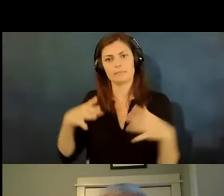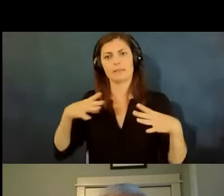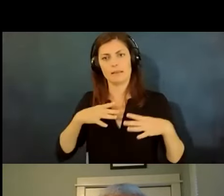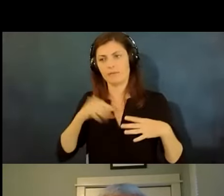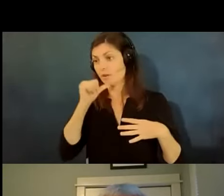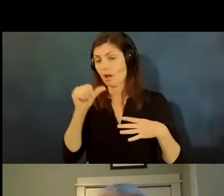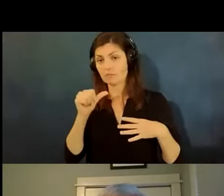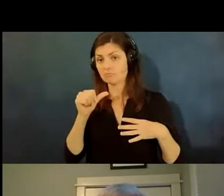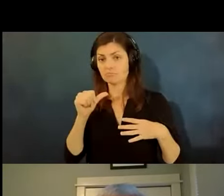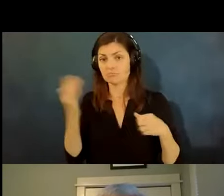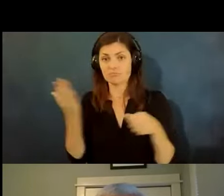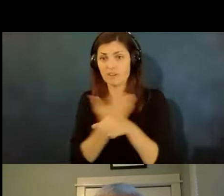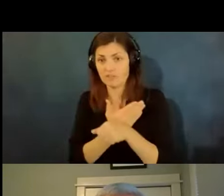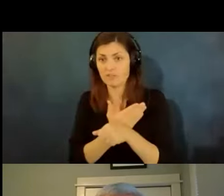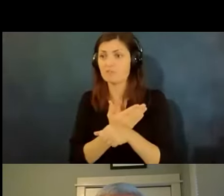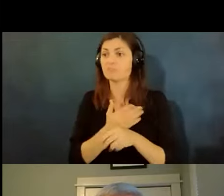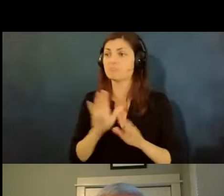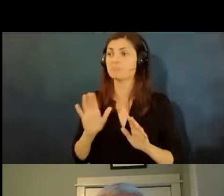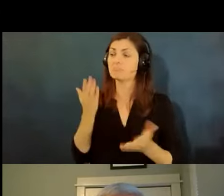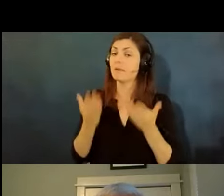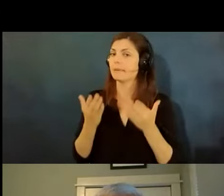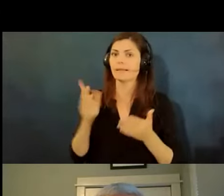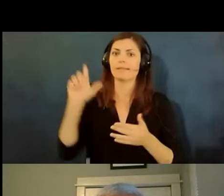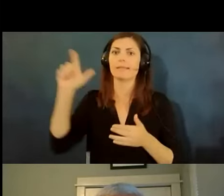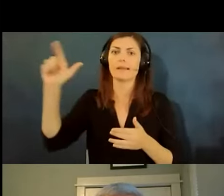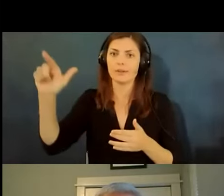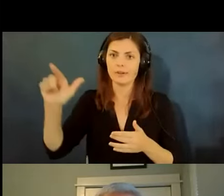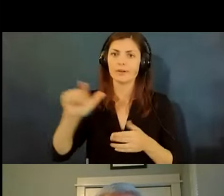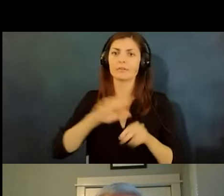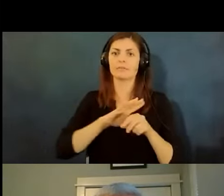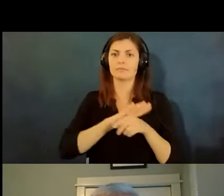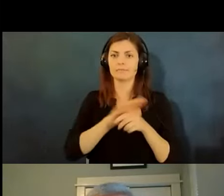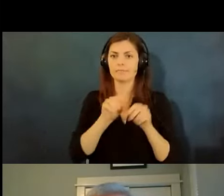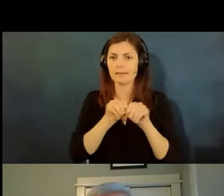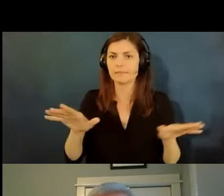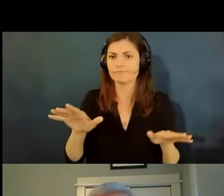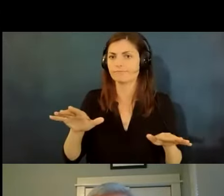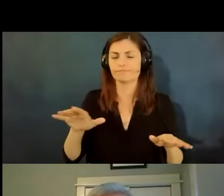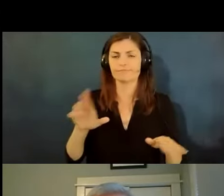there may be pandemic relief law benefits that they can get or other kinds of benefits they can